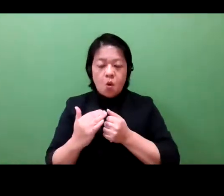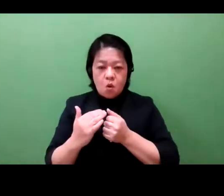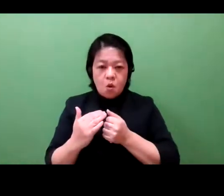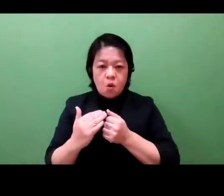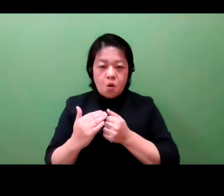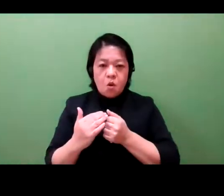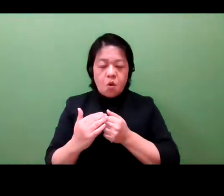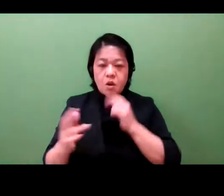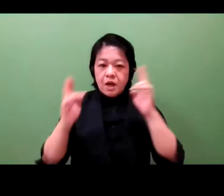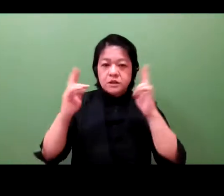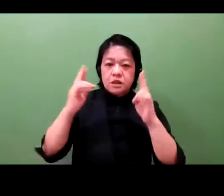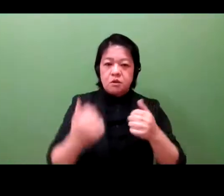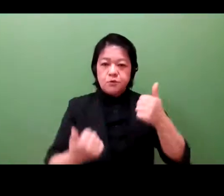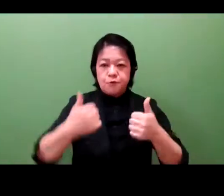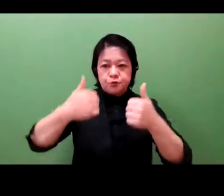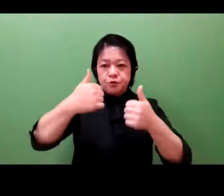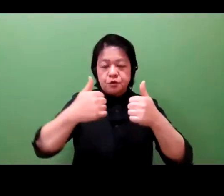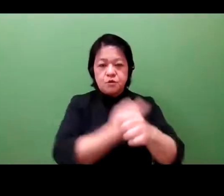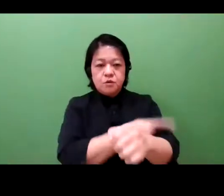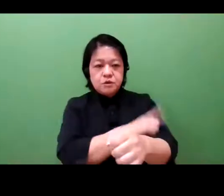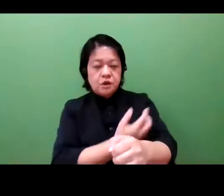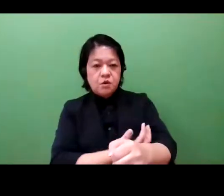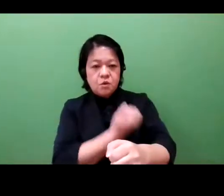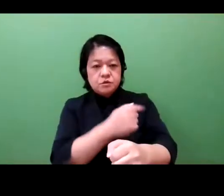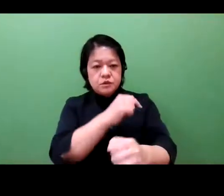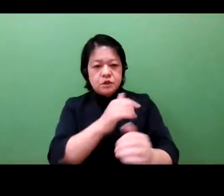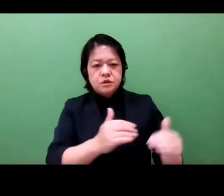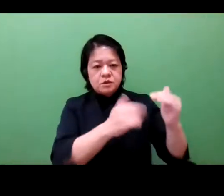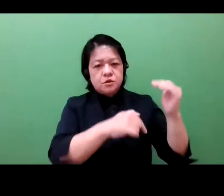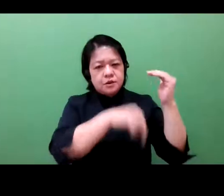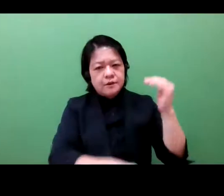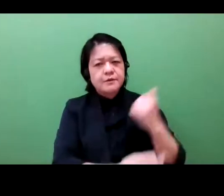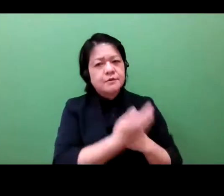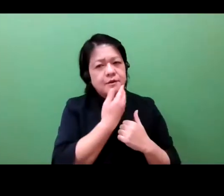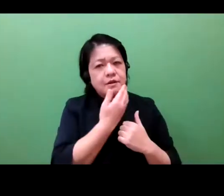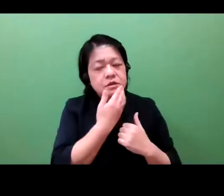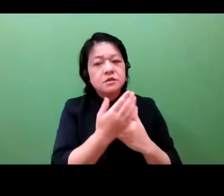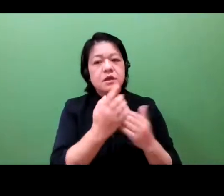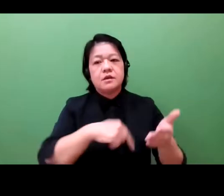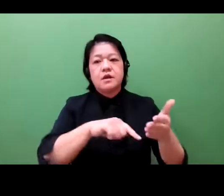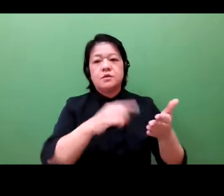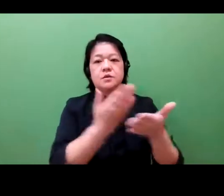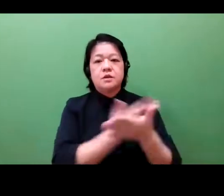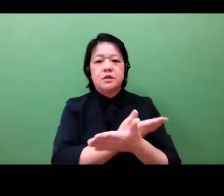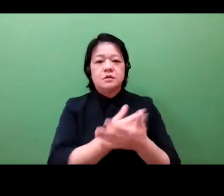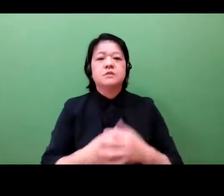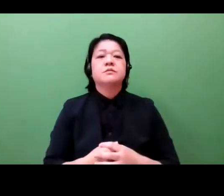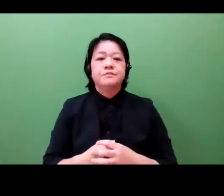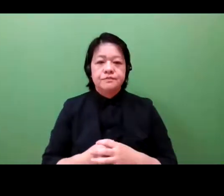For us to stay competitive in protecting our property right, this is an important factor for us.